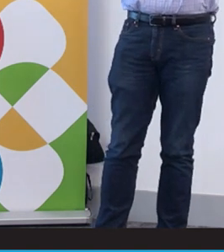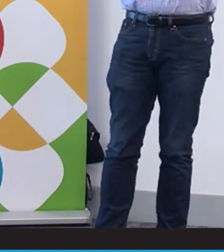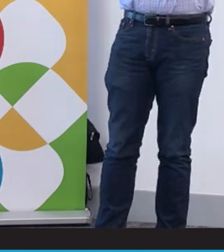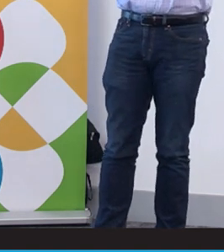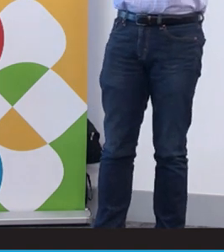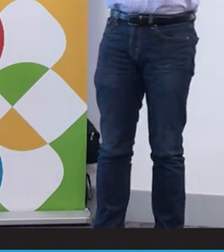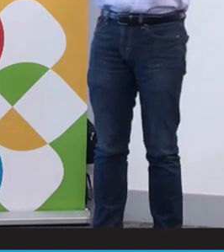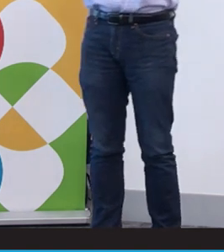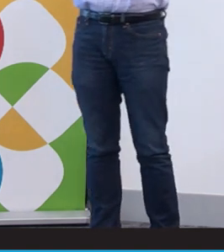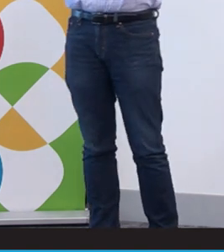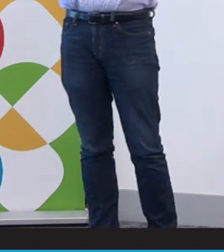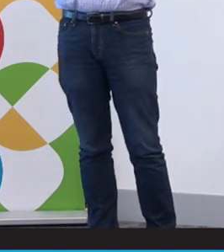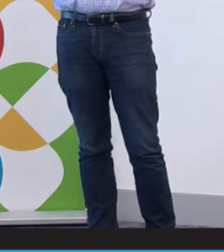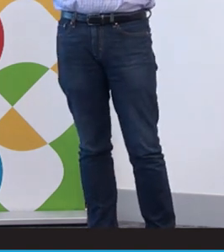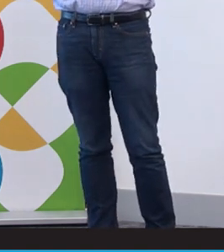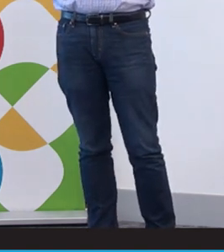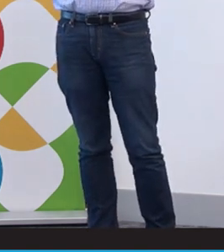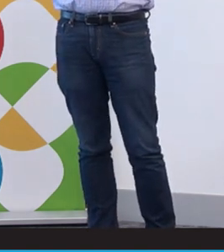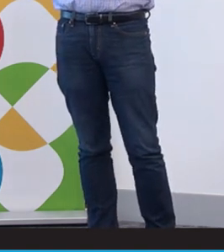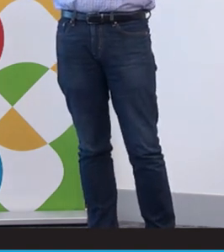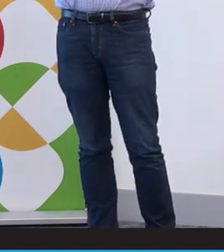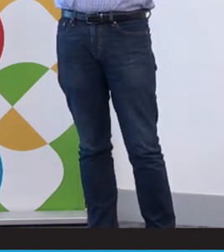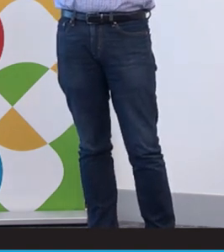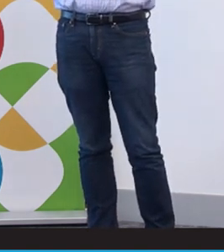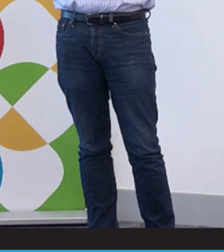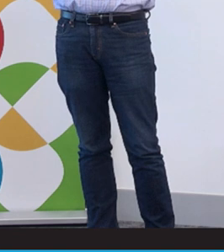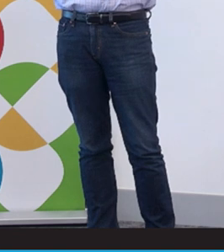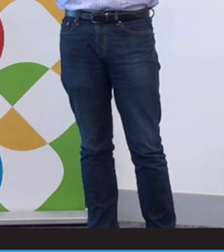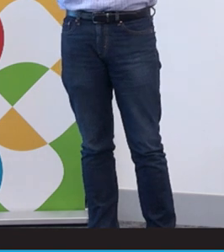And so there is no one deaf person who's the same as another. They really shaped